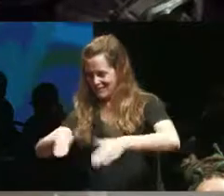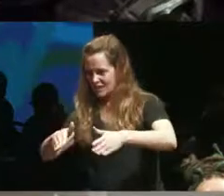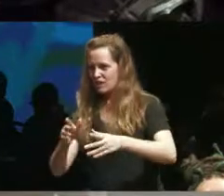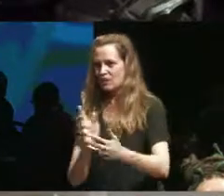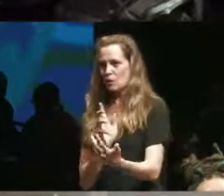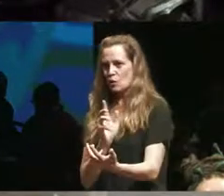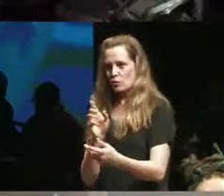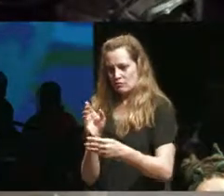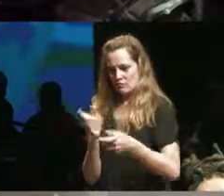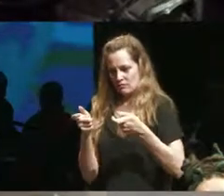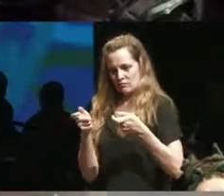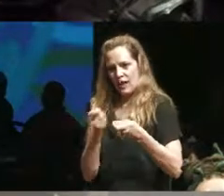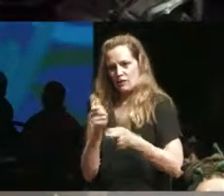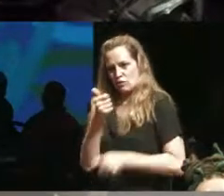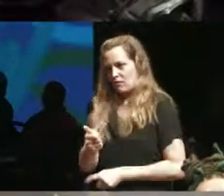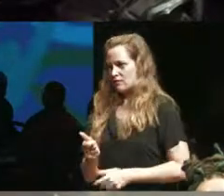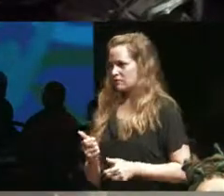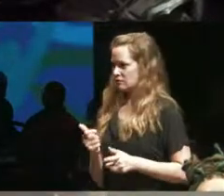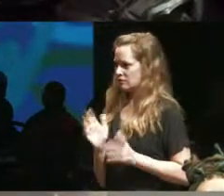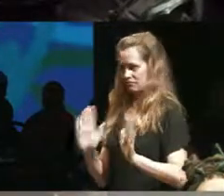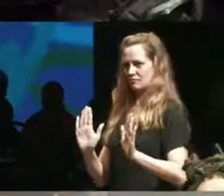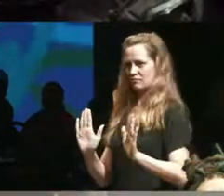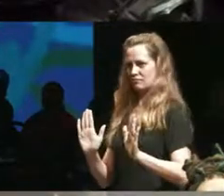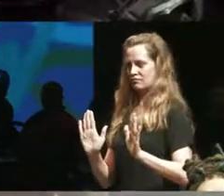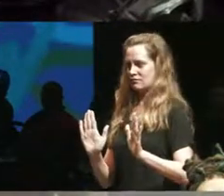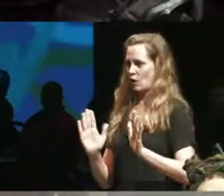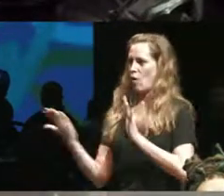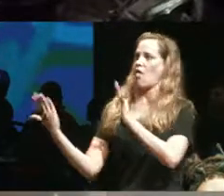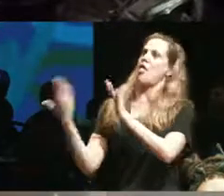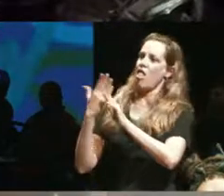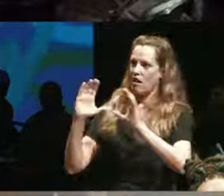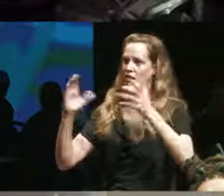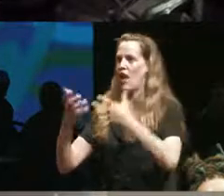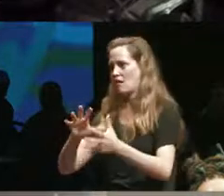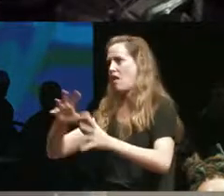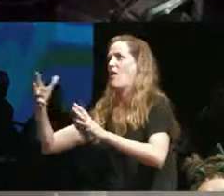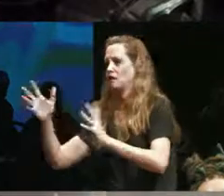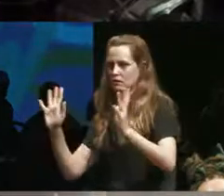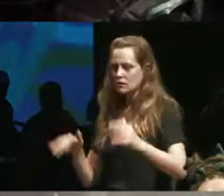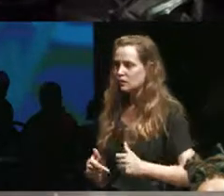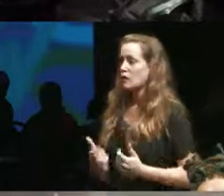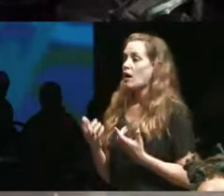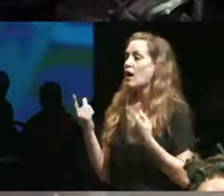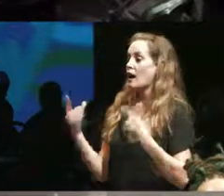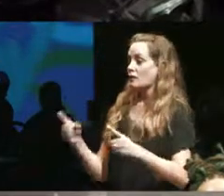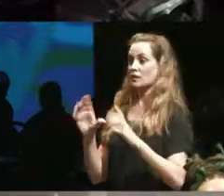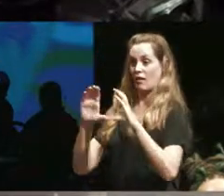with as well but so we were you know having class and one of the instructors